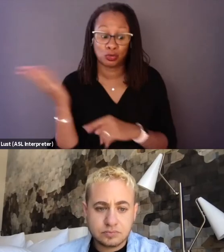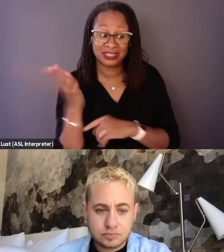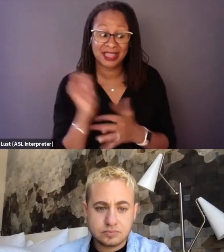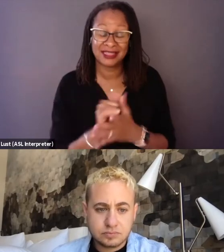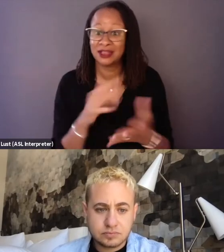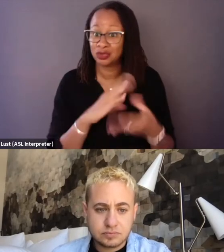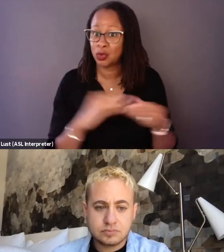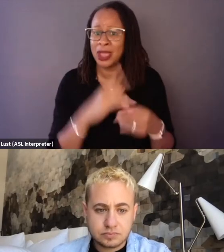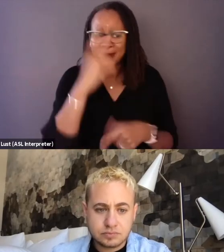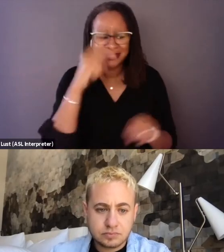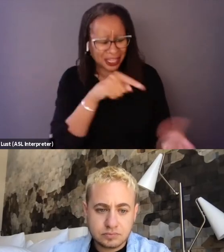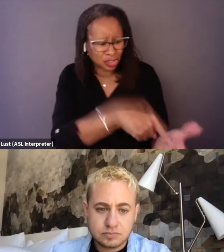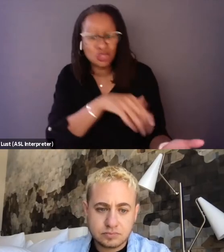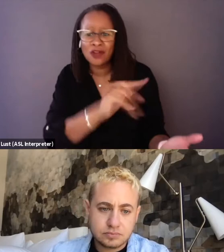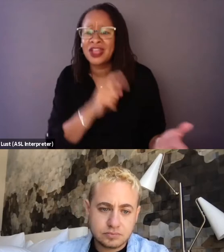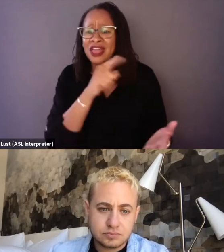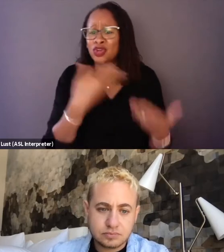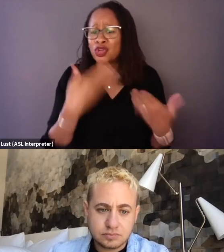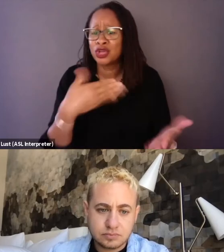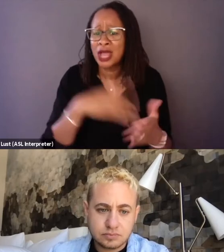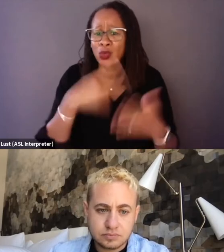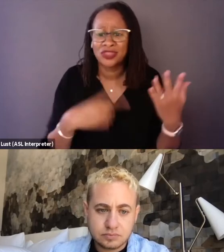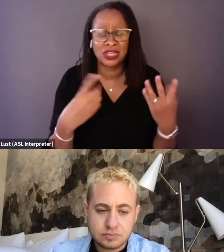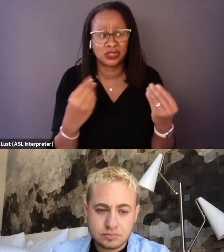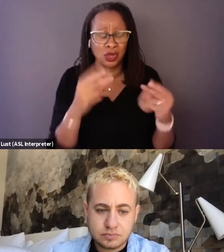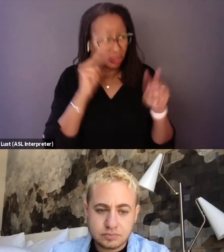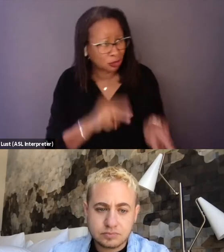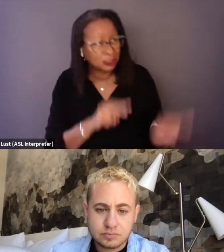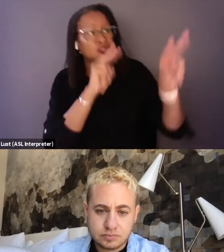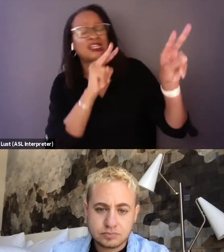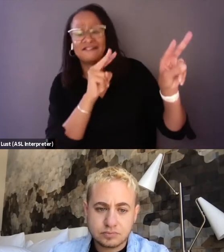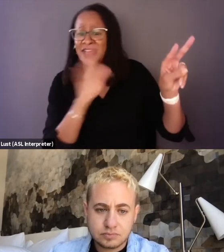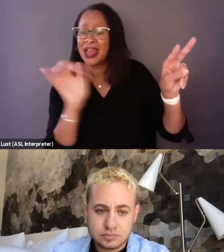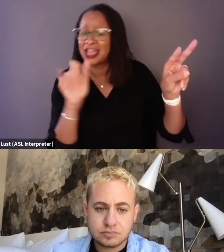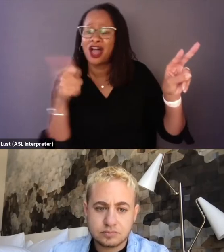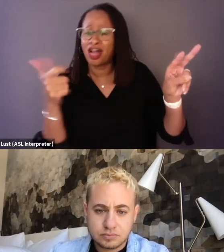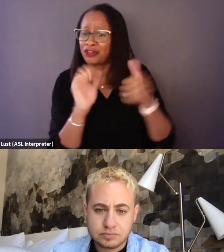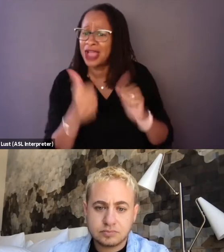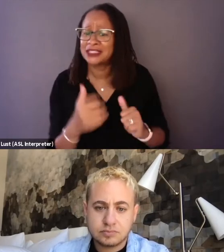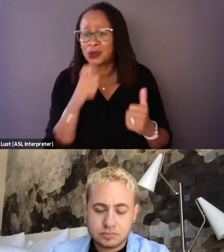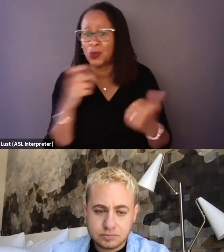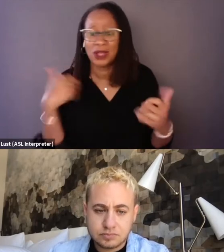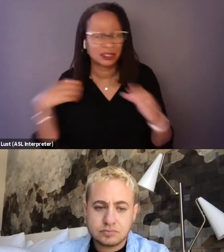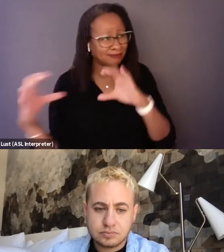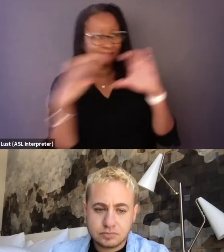They are good at what they do. They should be deified as much as any other athlete who gets the camera pointed at them. So we brought that cinematic language